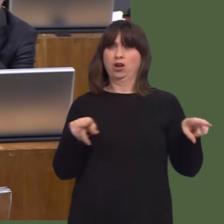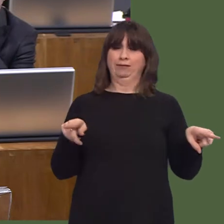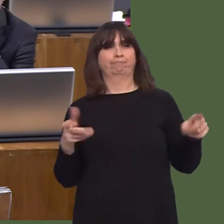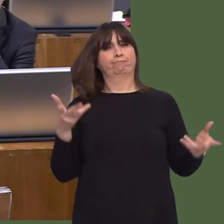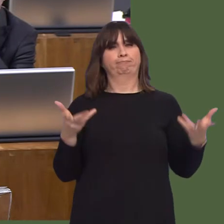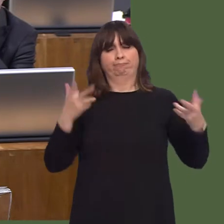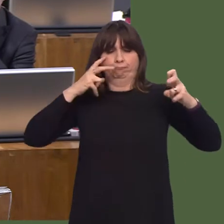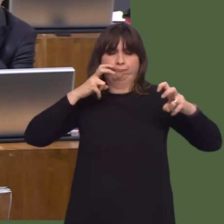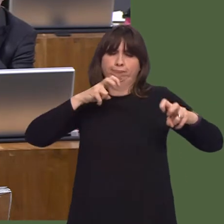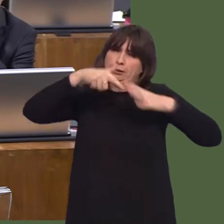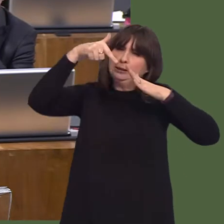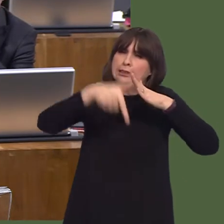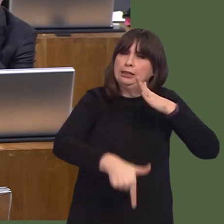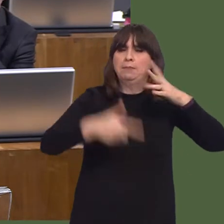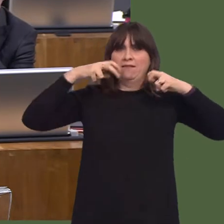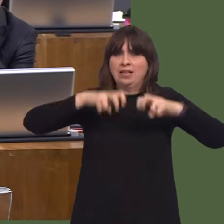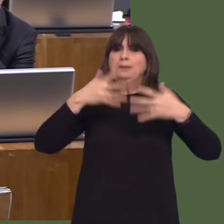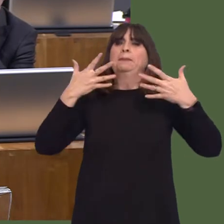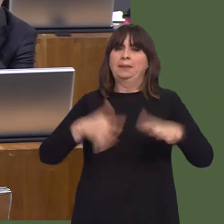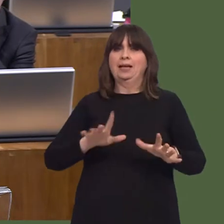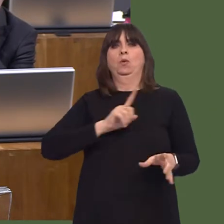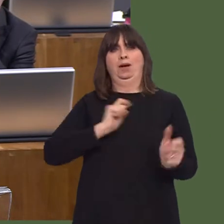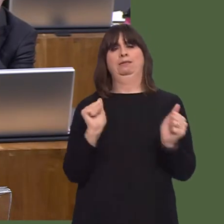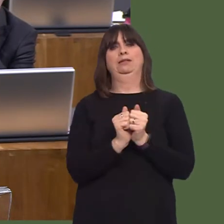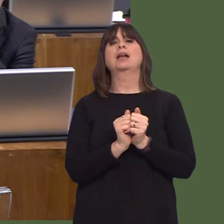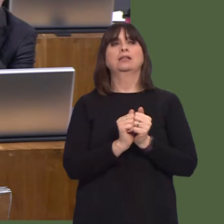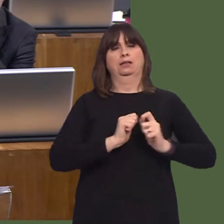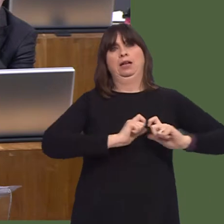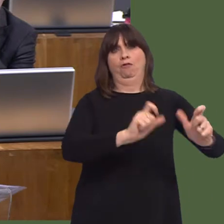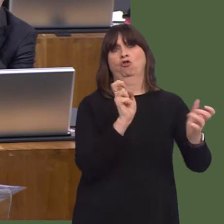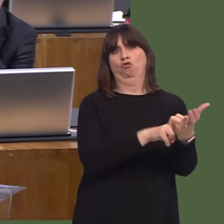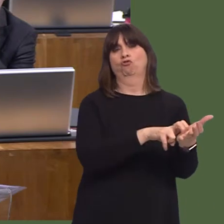This is the fourth action plan that the Labour Party have brought forward since devolution started.